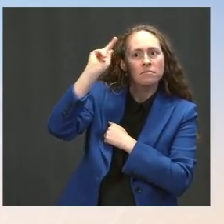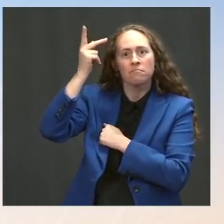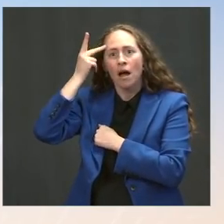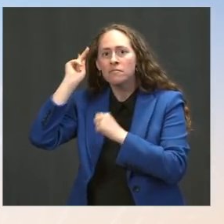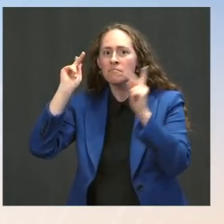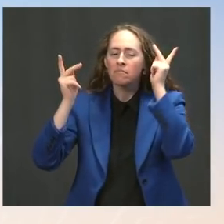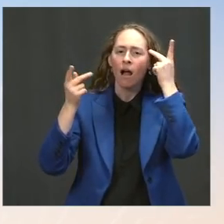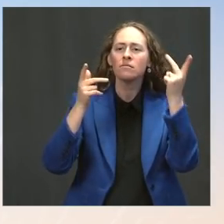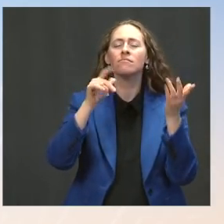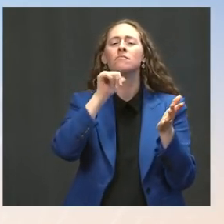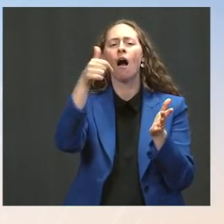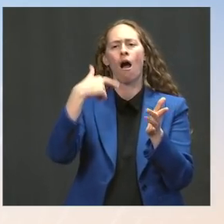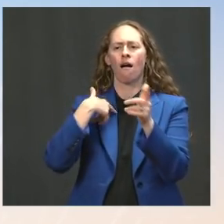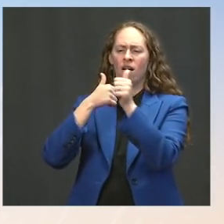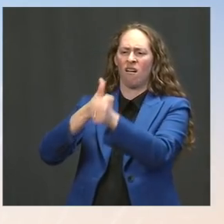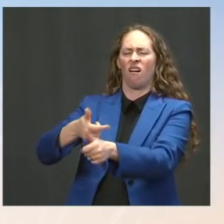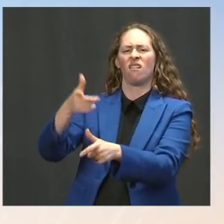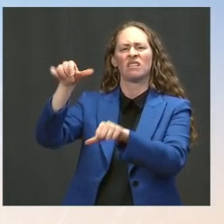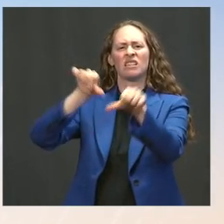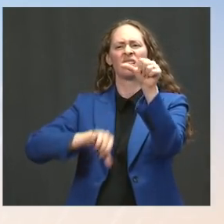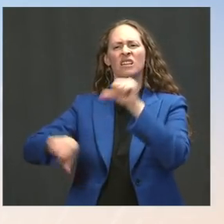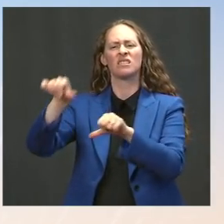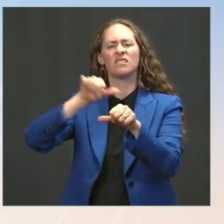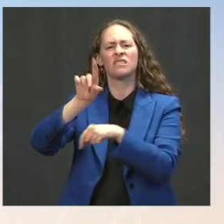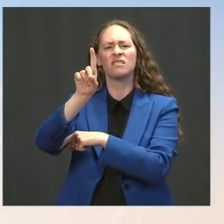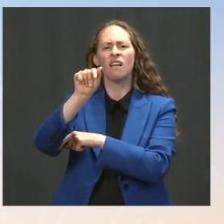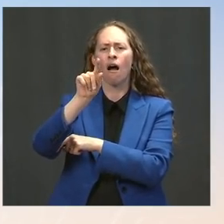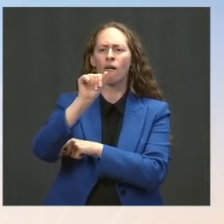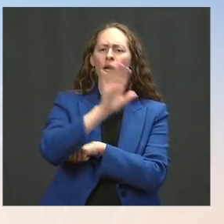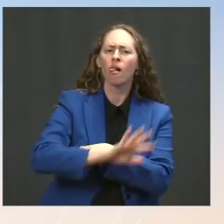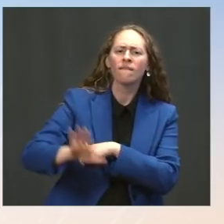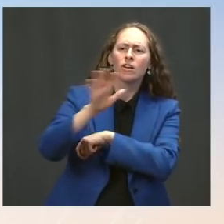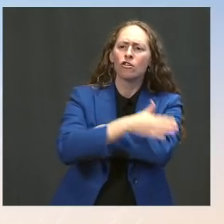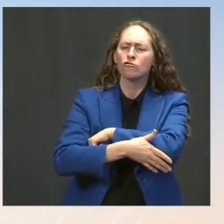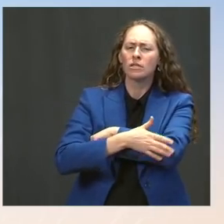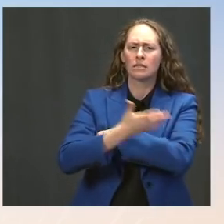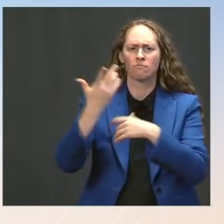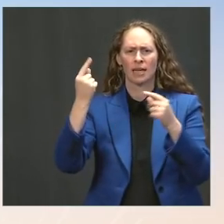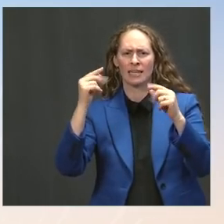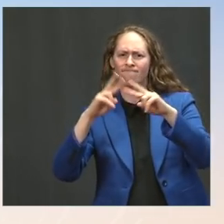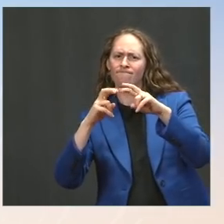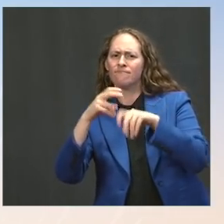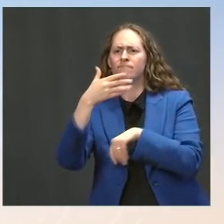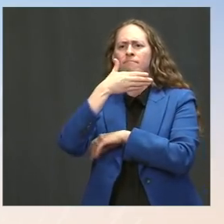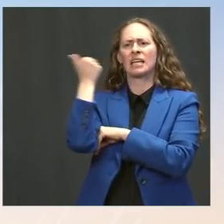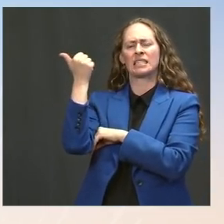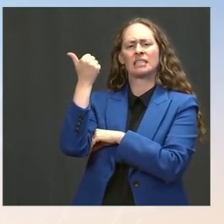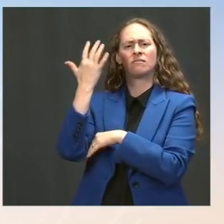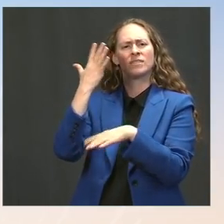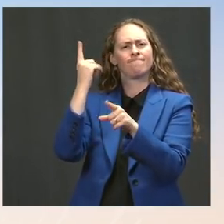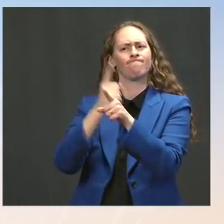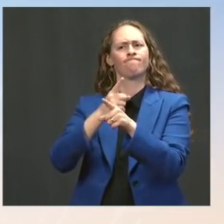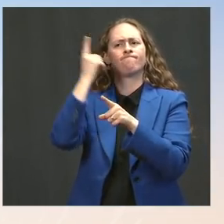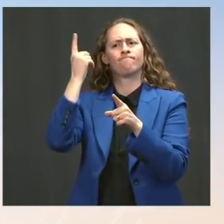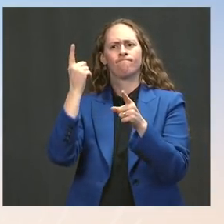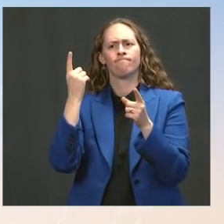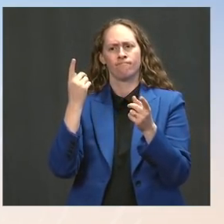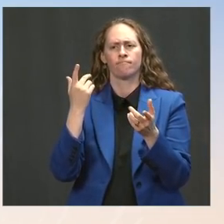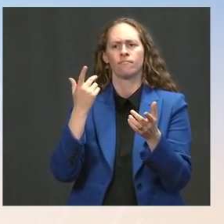So it's quite simple: They look at data across the country. They make a determination about what steps they could recommend to protect more people and save more lives.